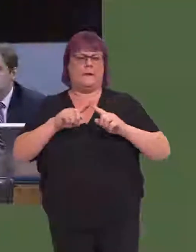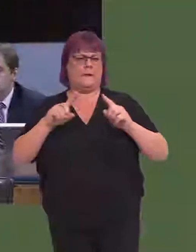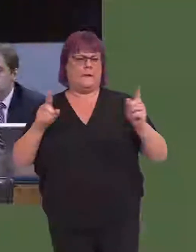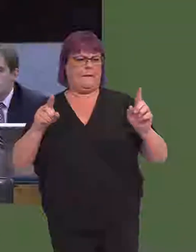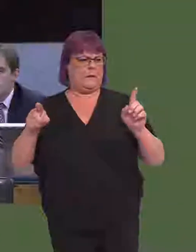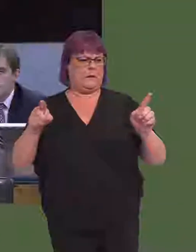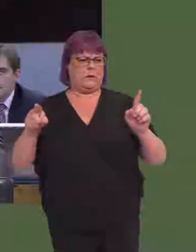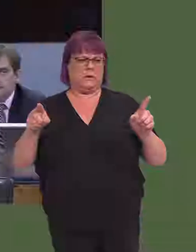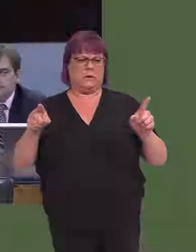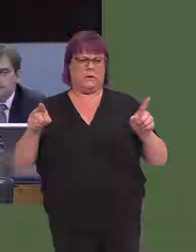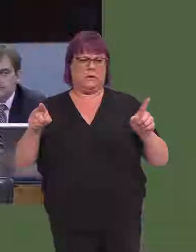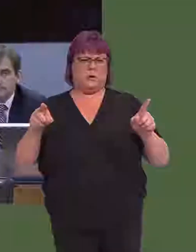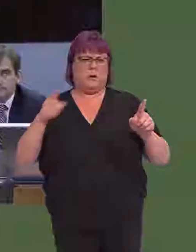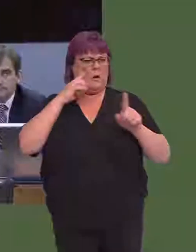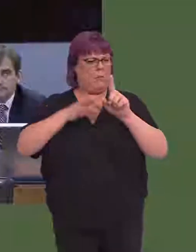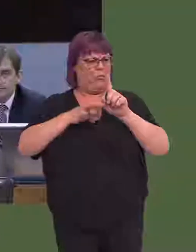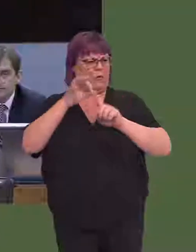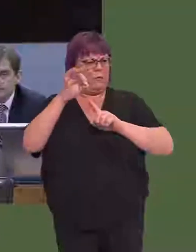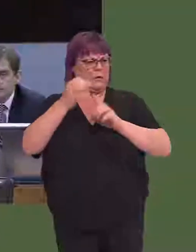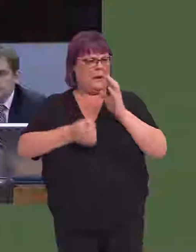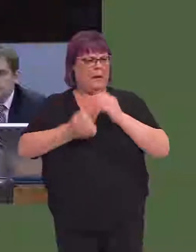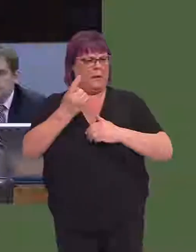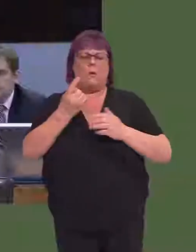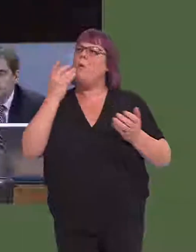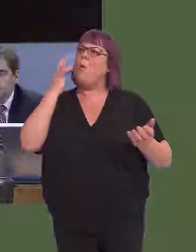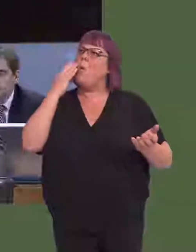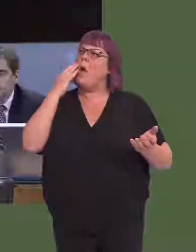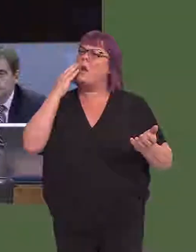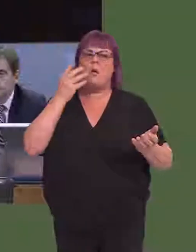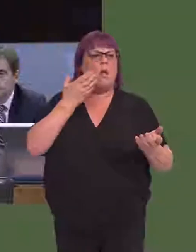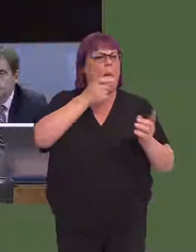Why is there now the difference in timelines for seeing the improvements that passengers,